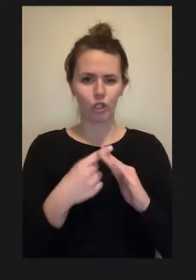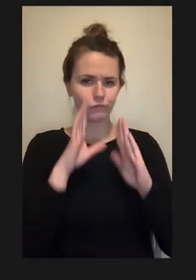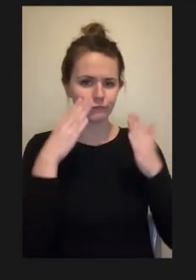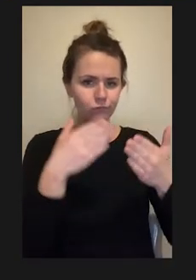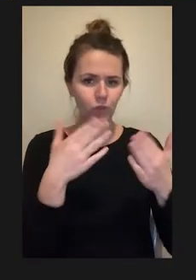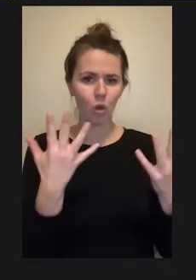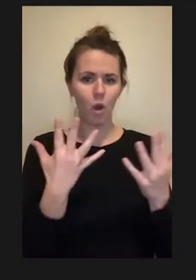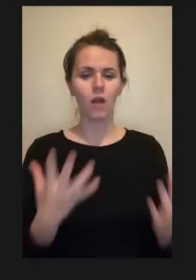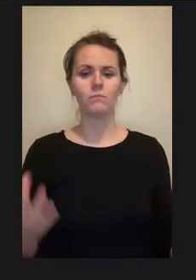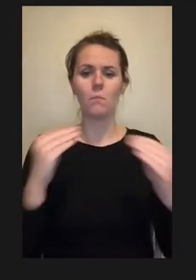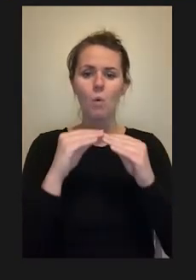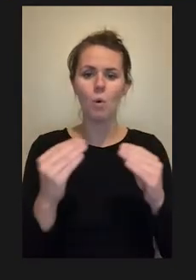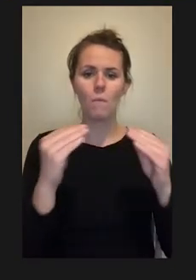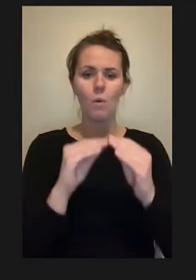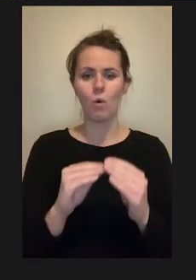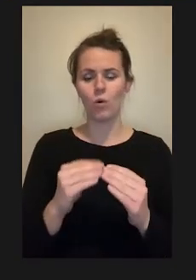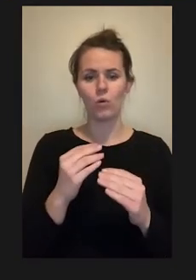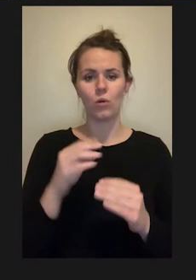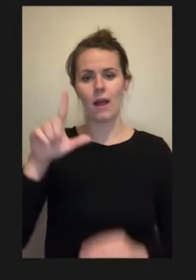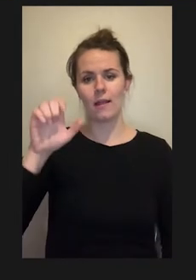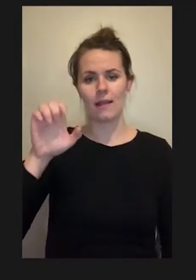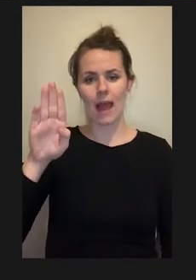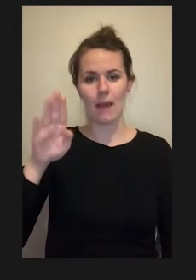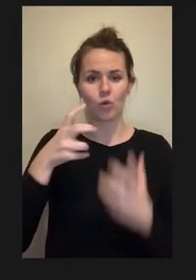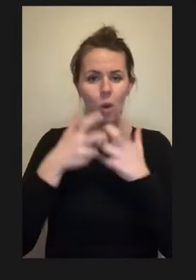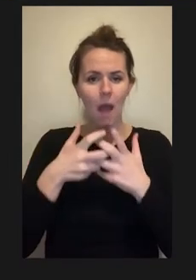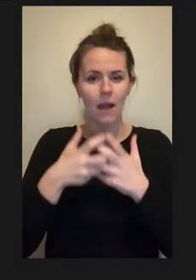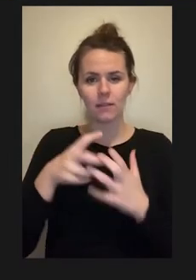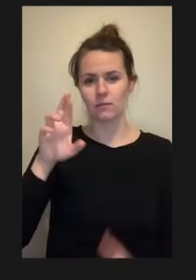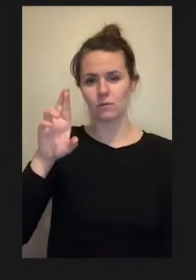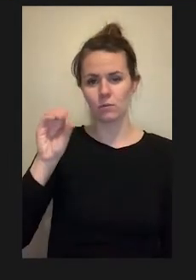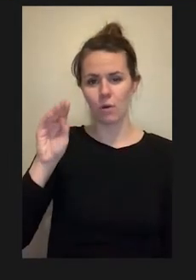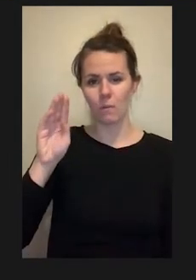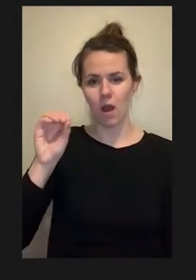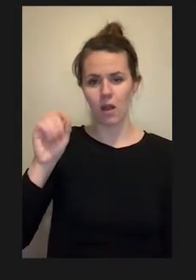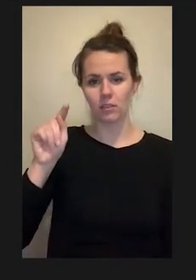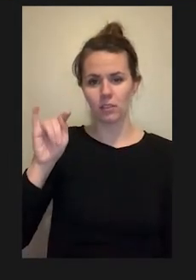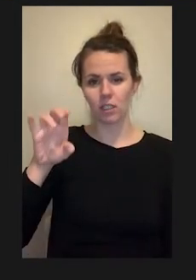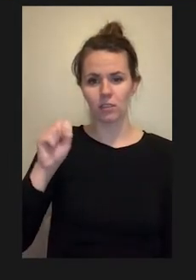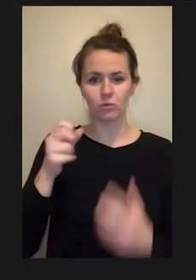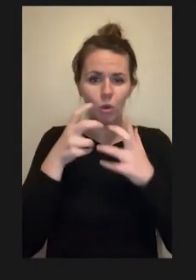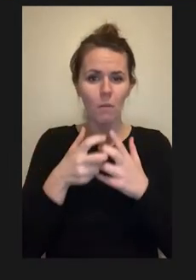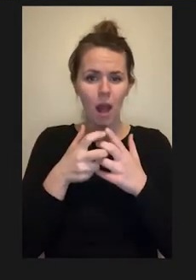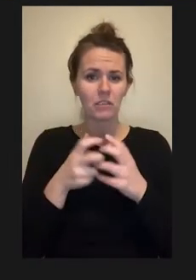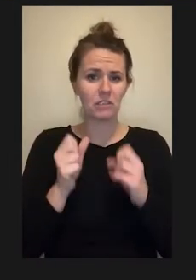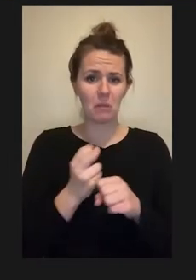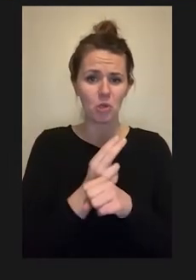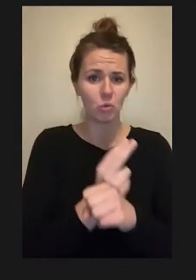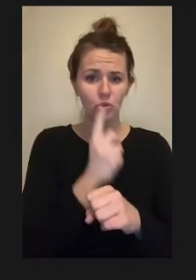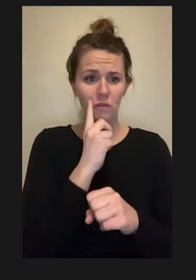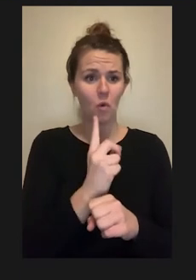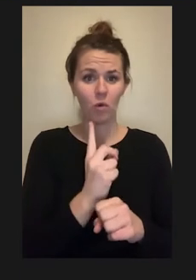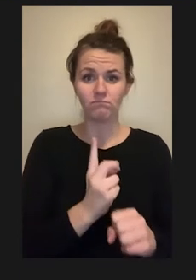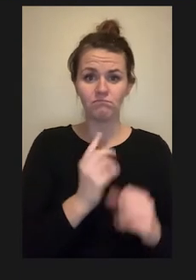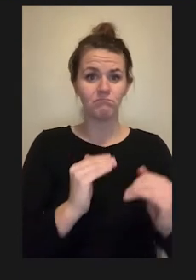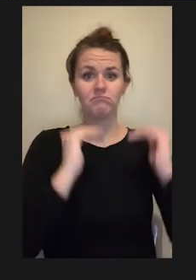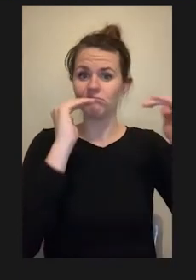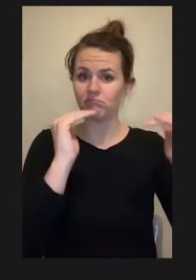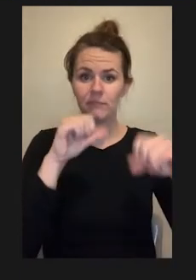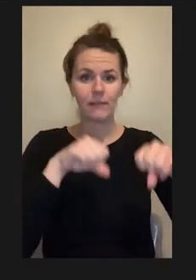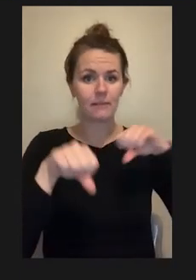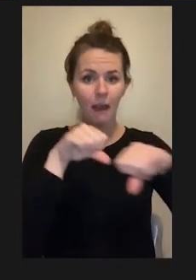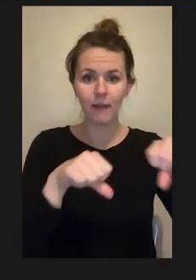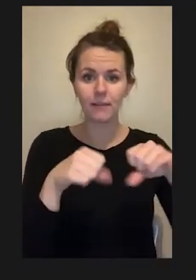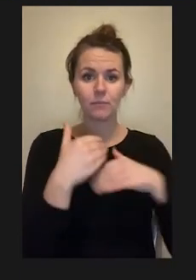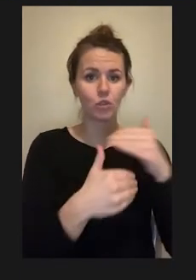These robots can be used for not only high-end scientific procedures but also for more mundane